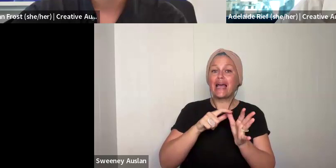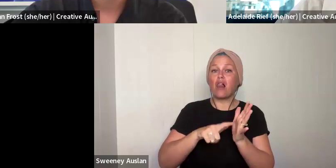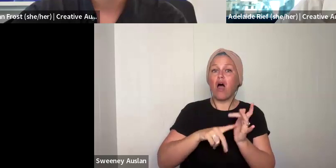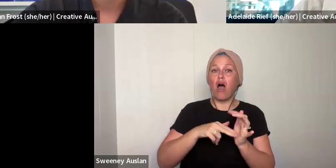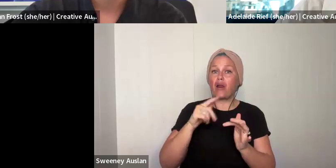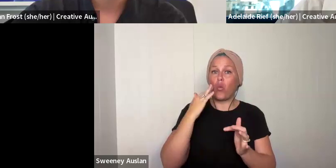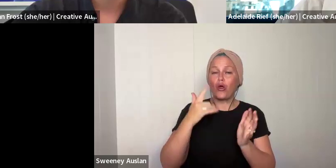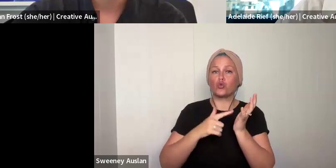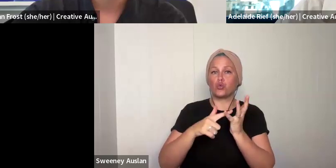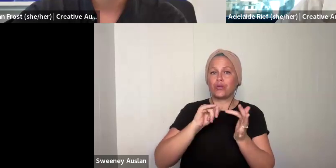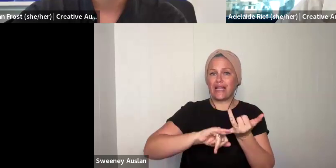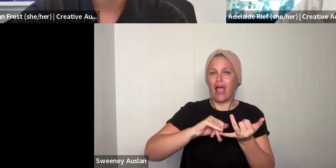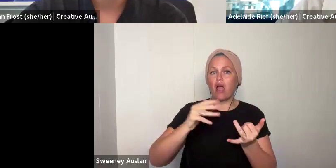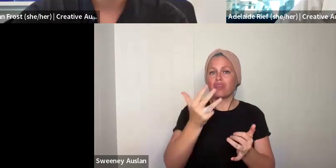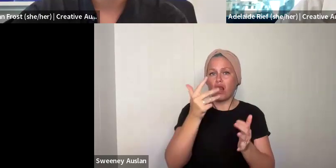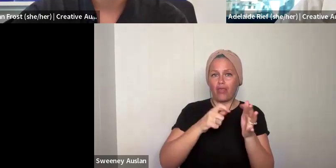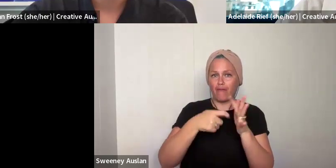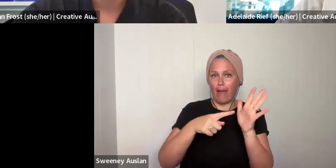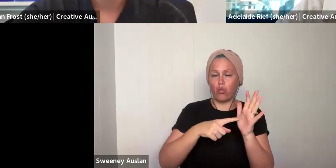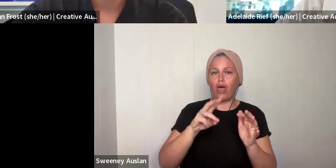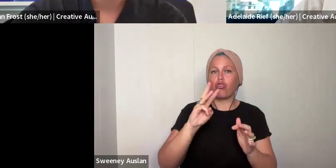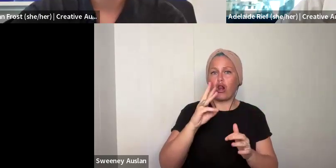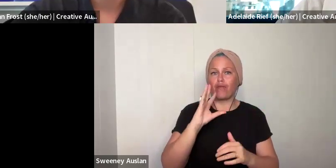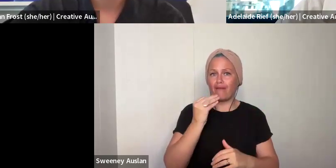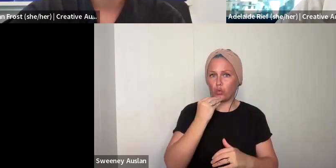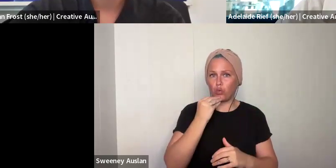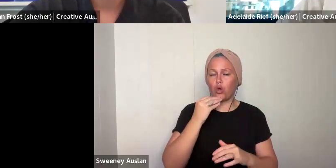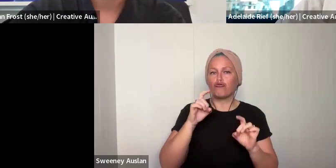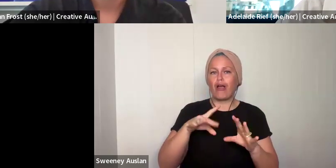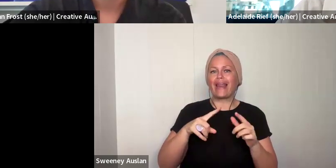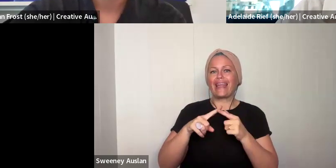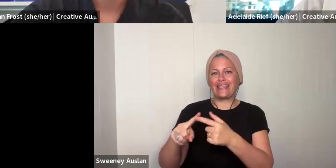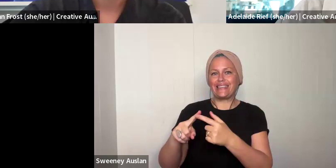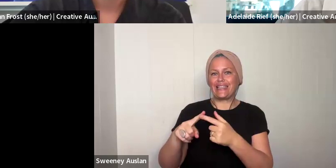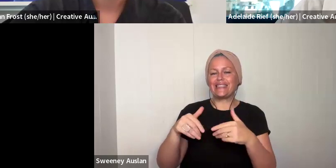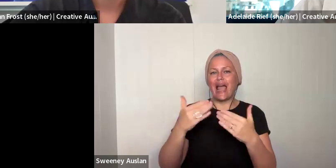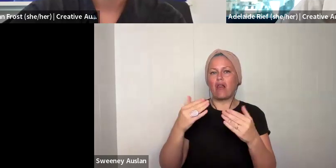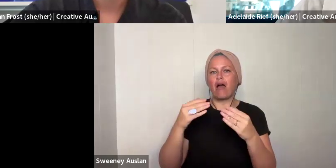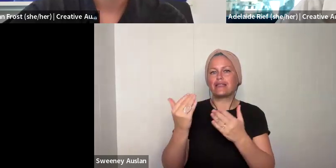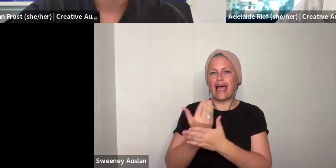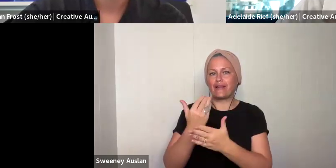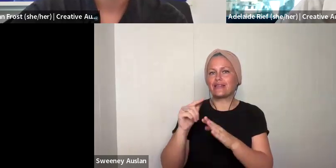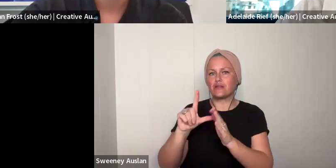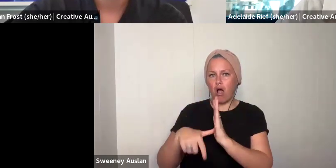deadline for this application is Tuesday, 9 April at 3 PM Australian Eastern daylight savings time.